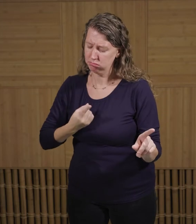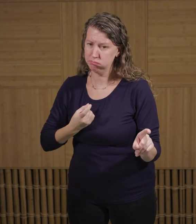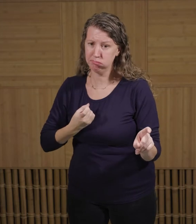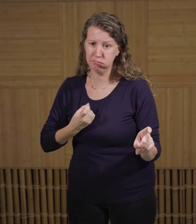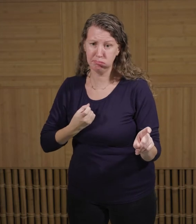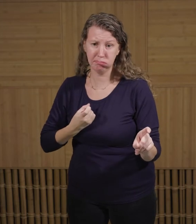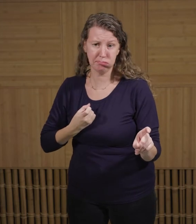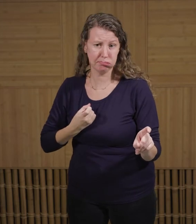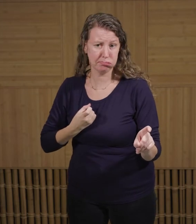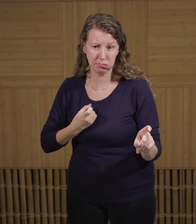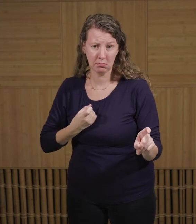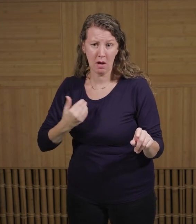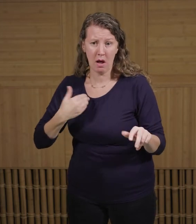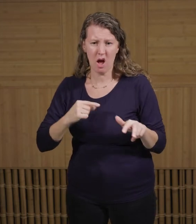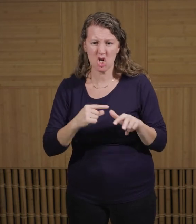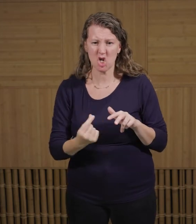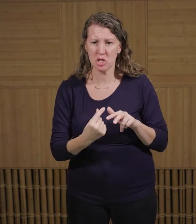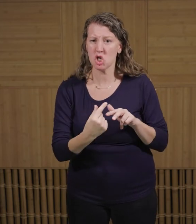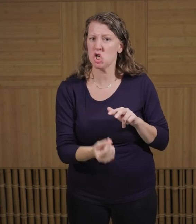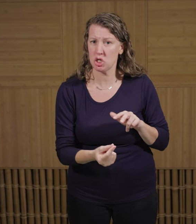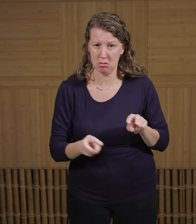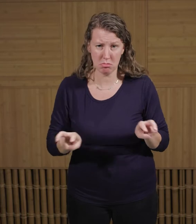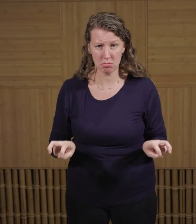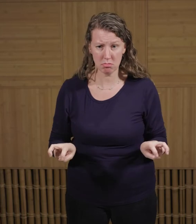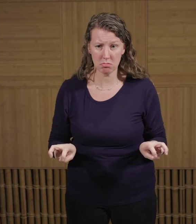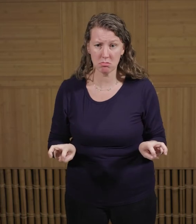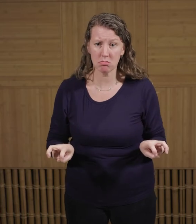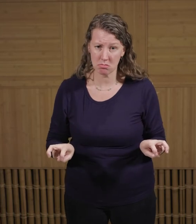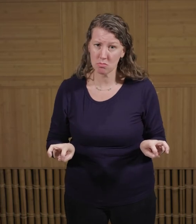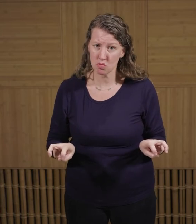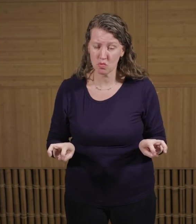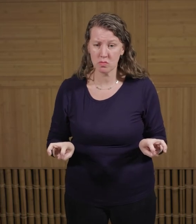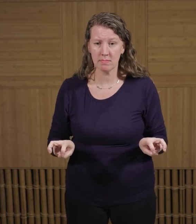using their supportive legs, with two forward facing toes on each foot.